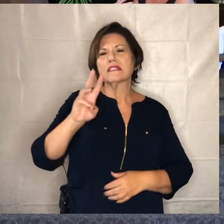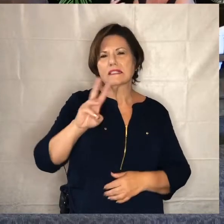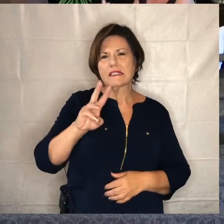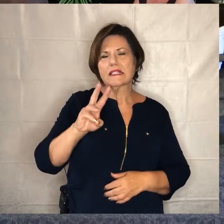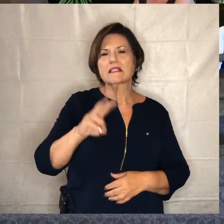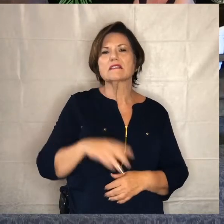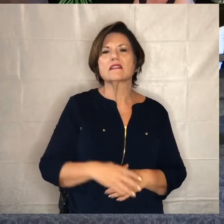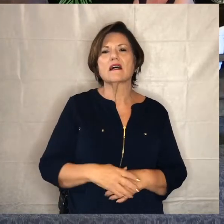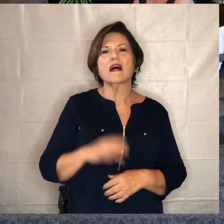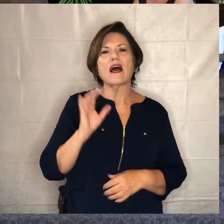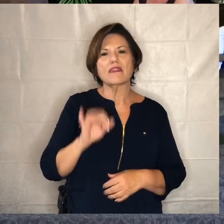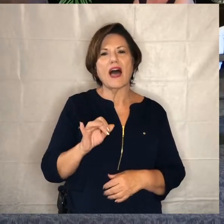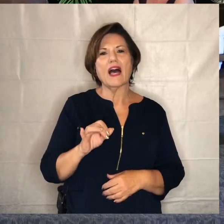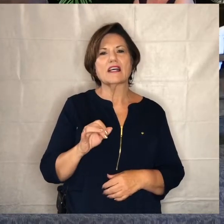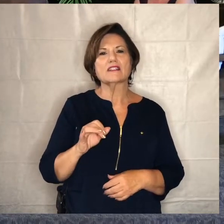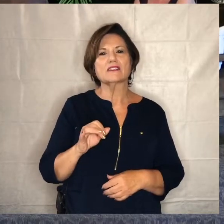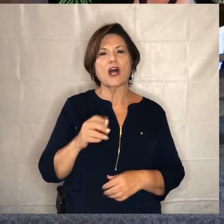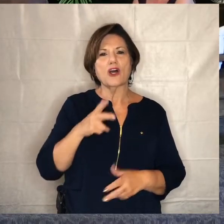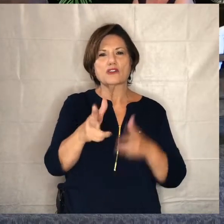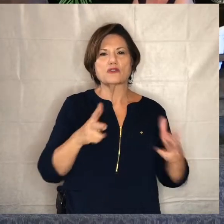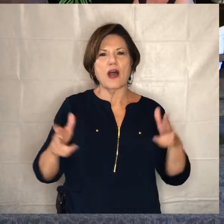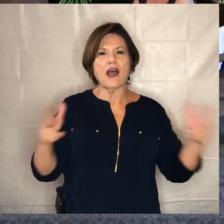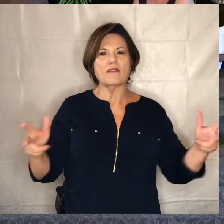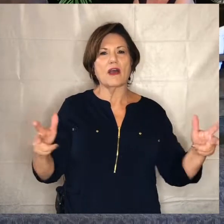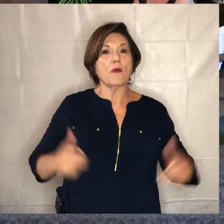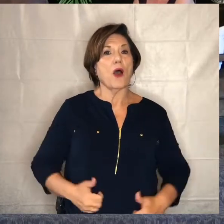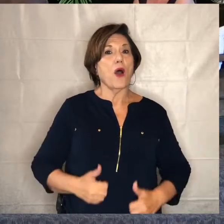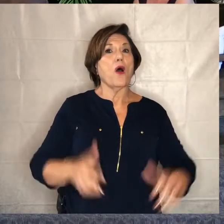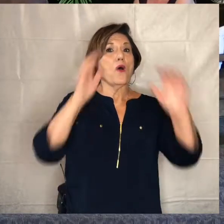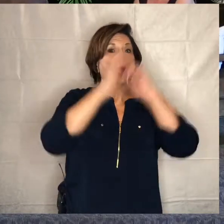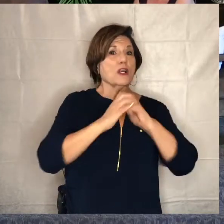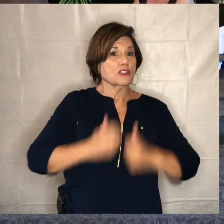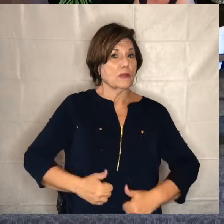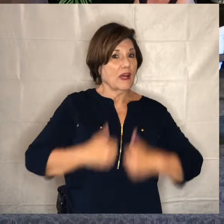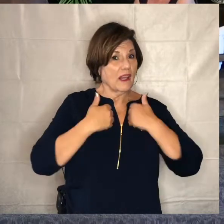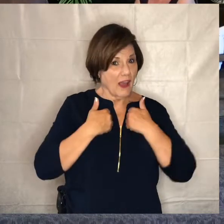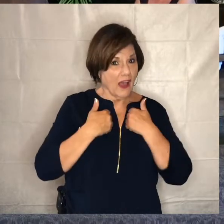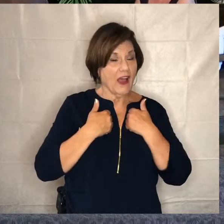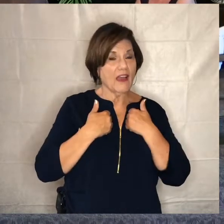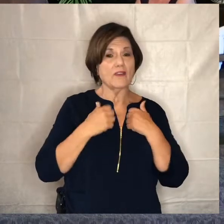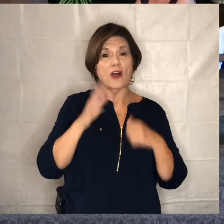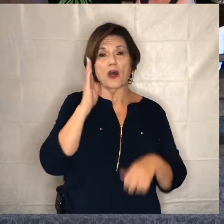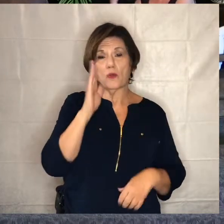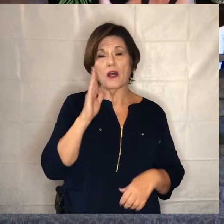it is a drive in worship alive is what we're calling it it's going to feature